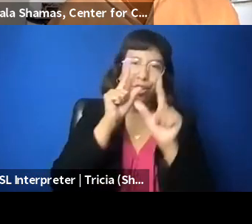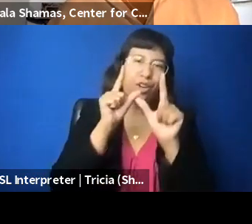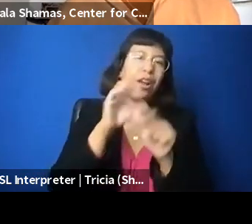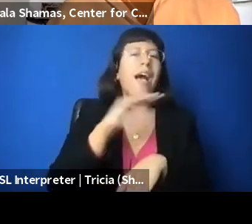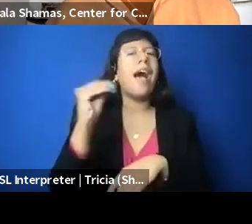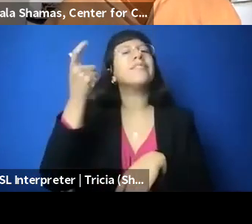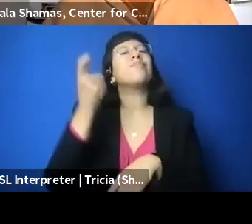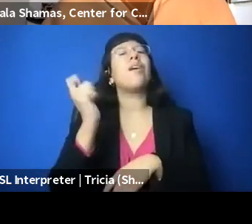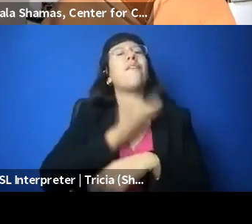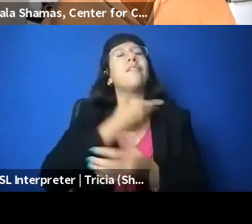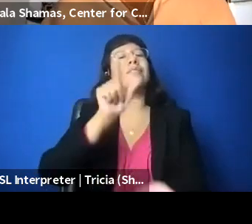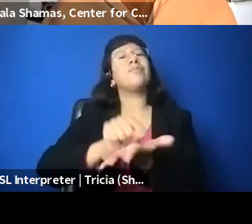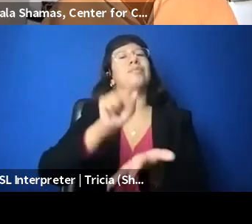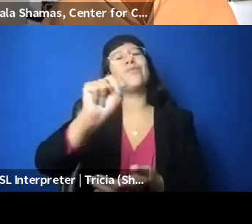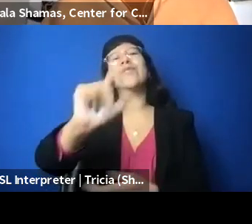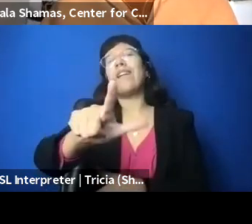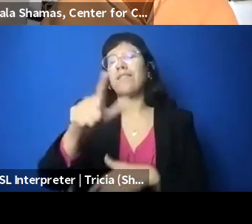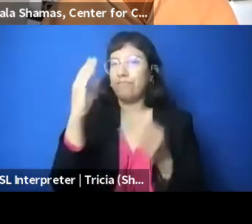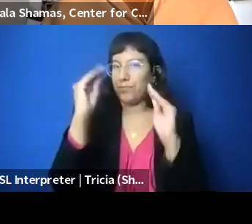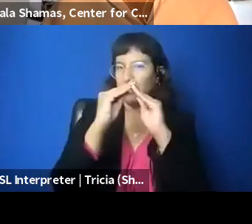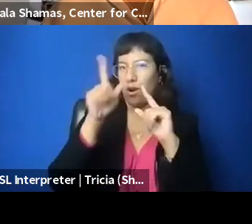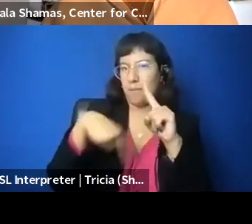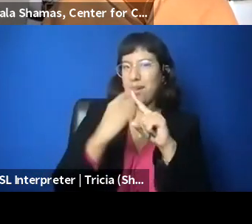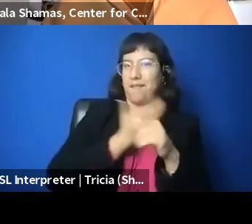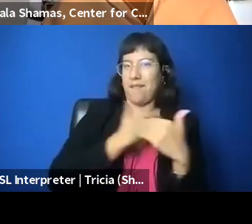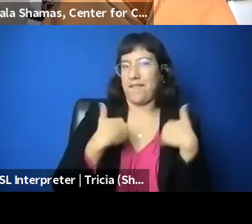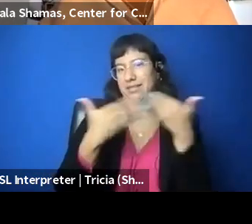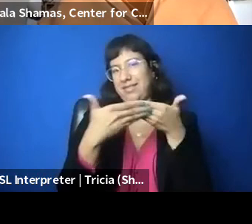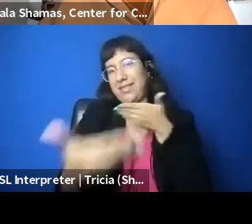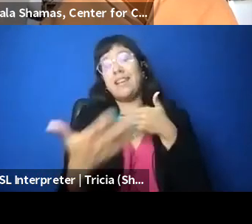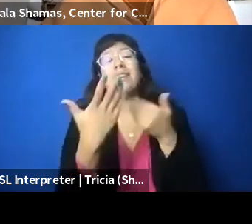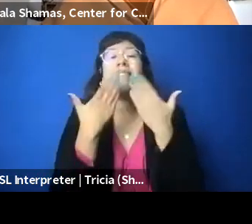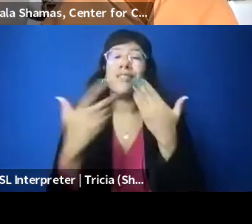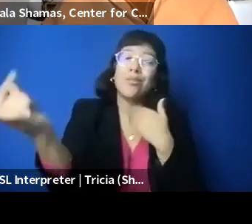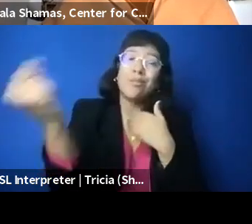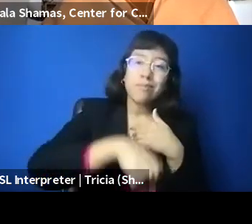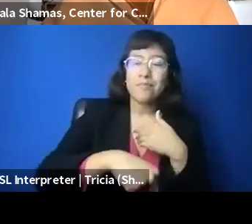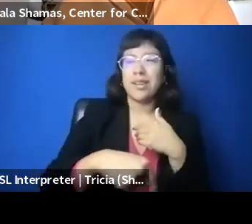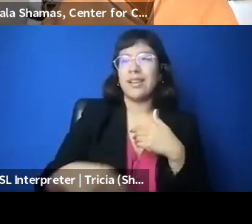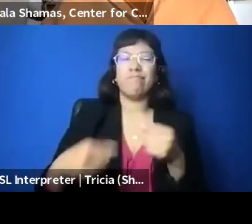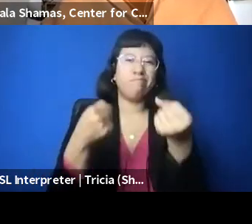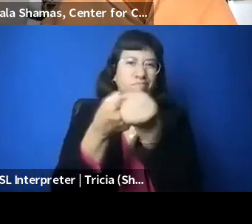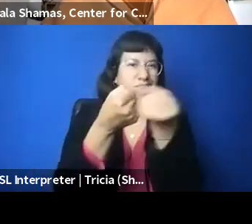so you can find out about more of our events. But thank you so much, everyone. And yeah, solidarity with those folks in Palestine